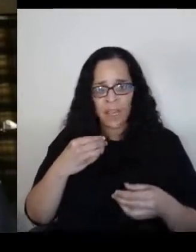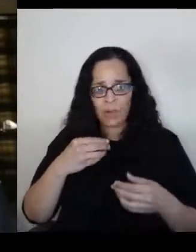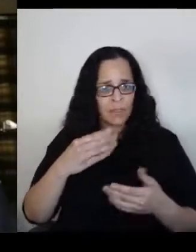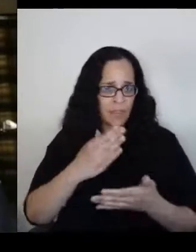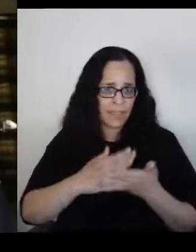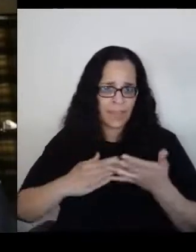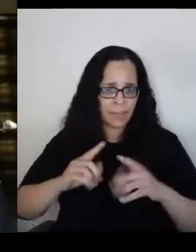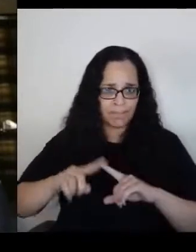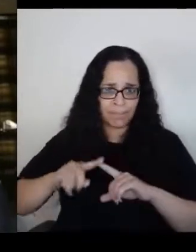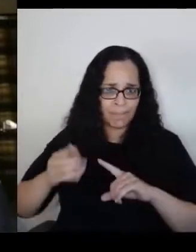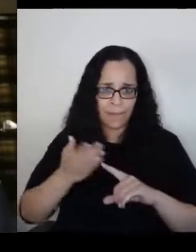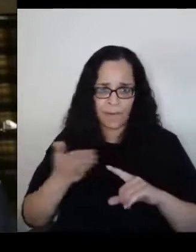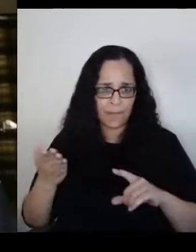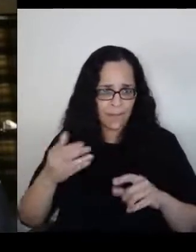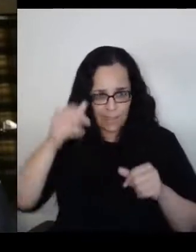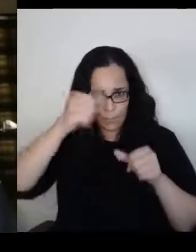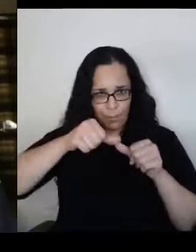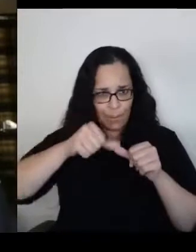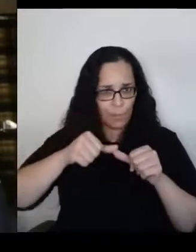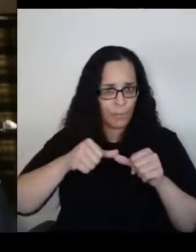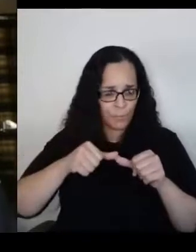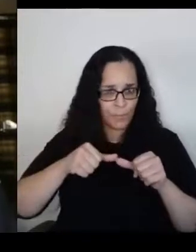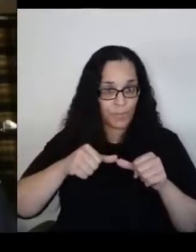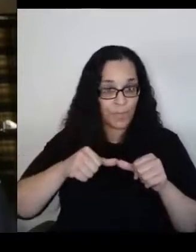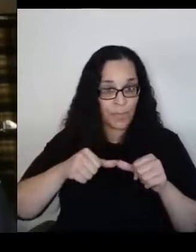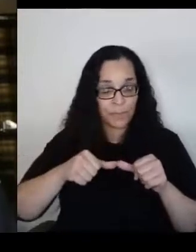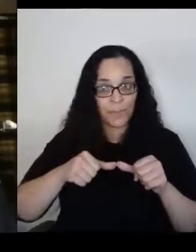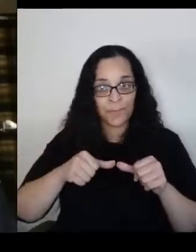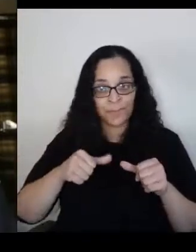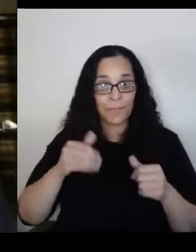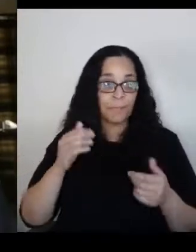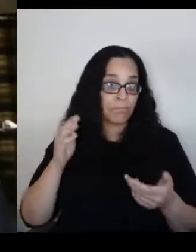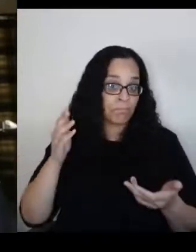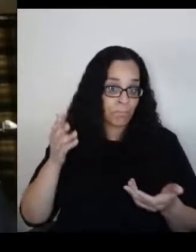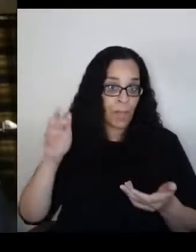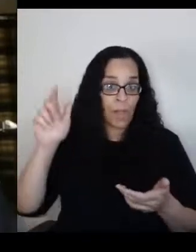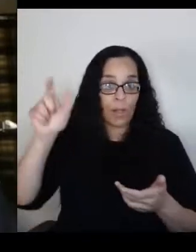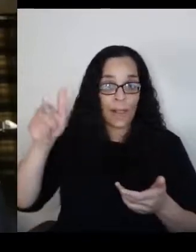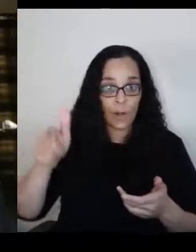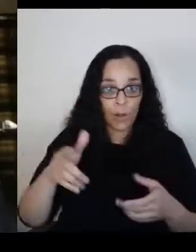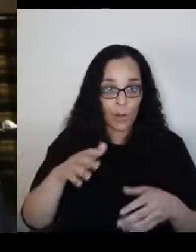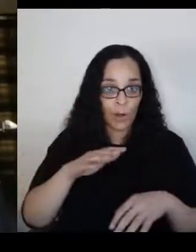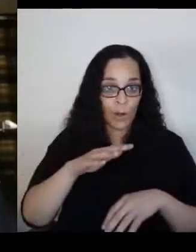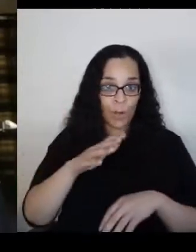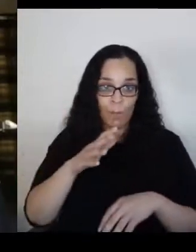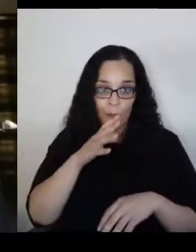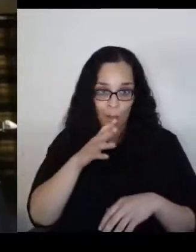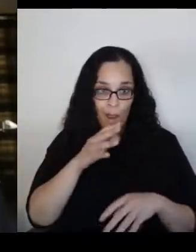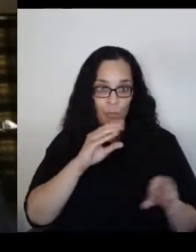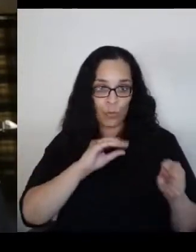Eventually my mother was moved to Austria, to a labor camp, to pack bullets,